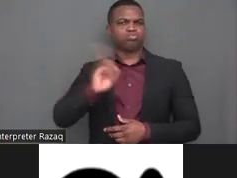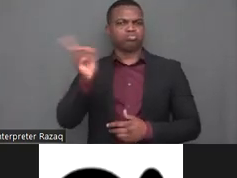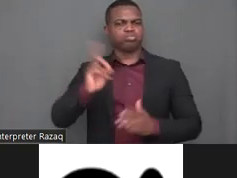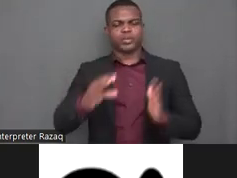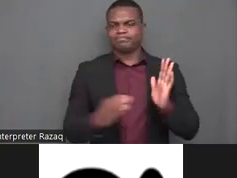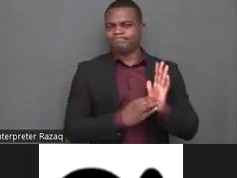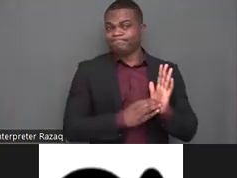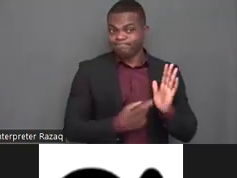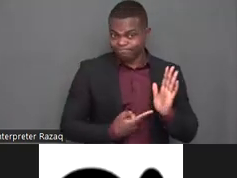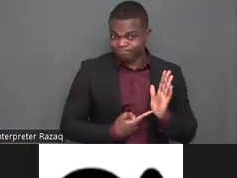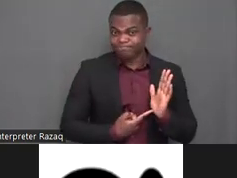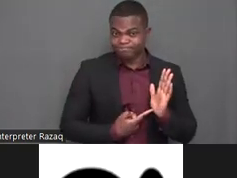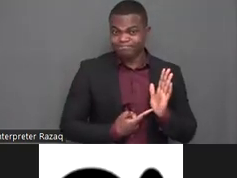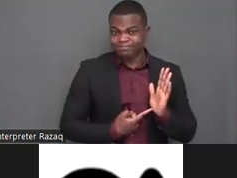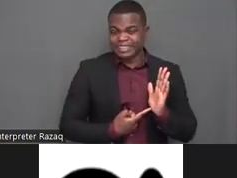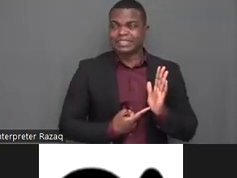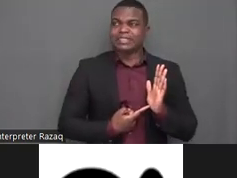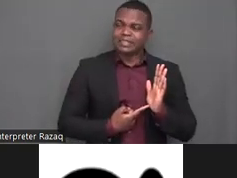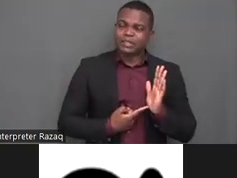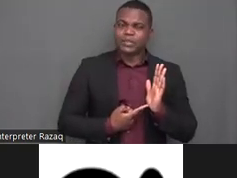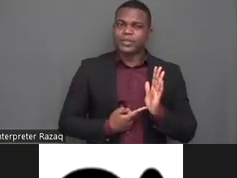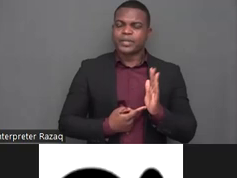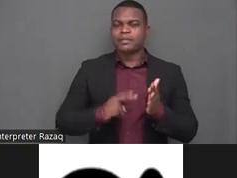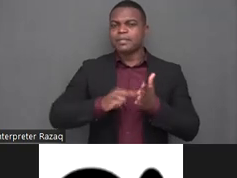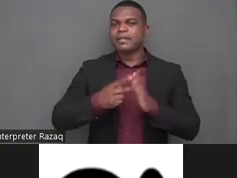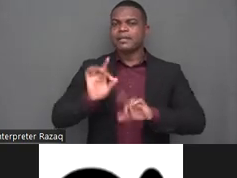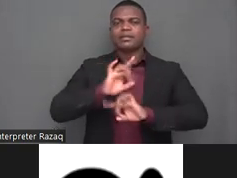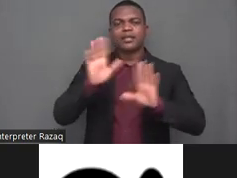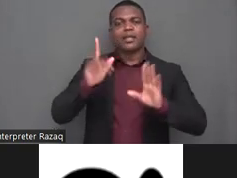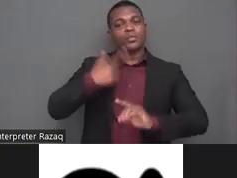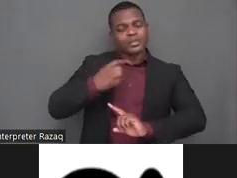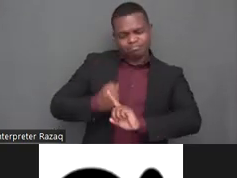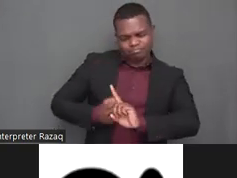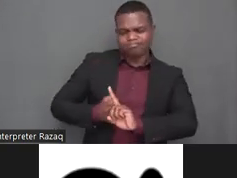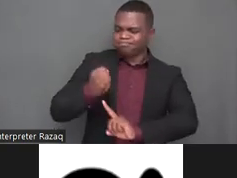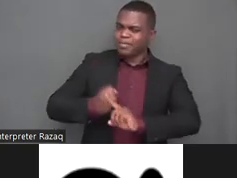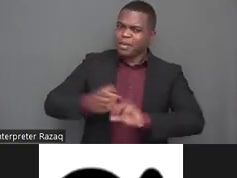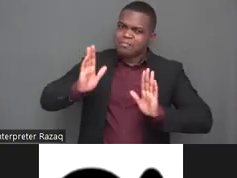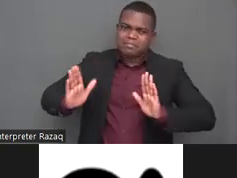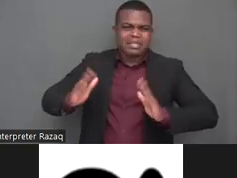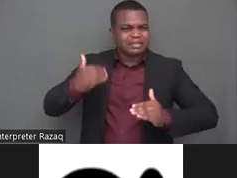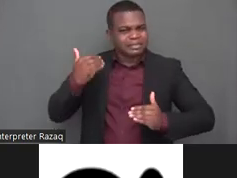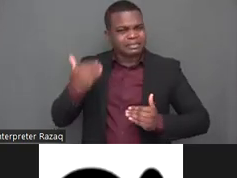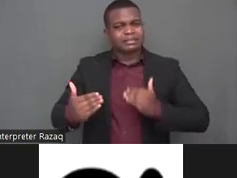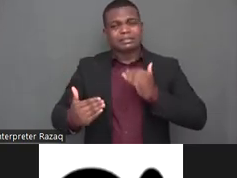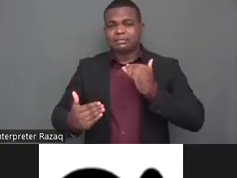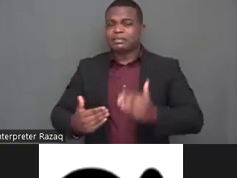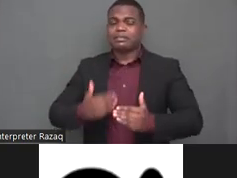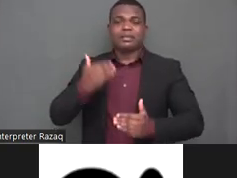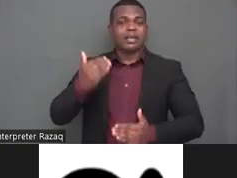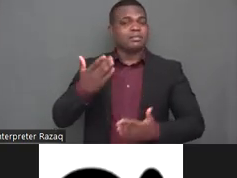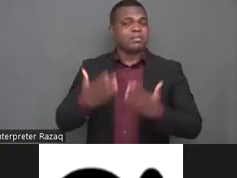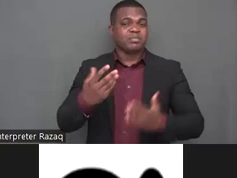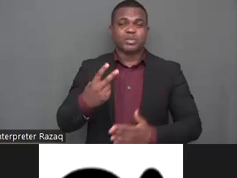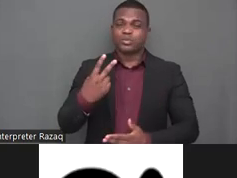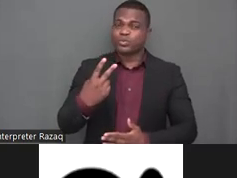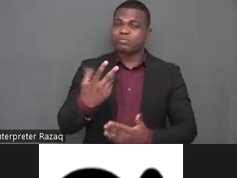like um official uh organization and also official organization of human rights as well